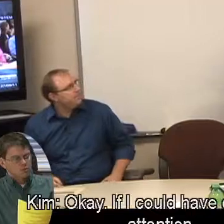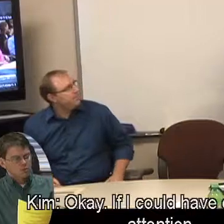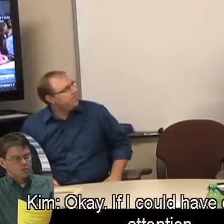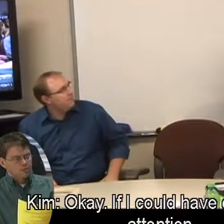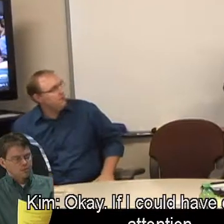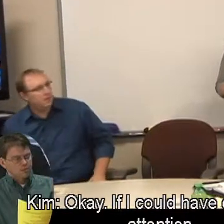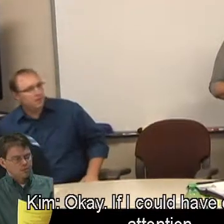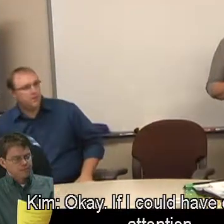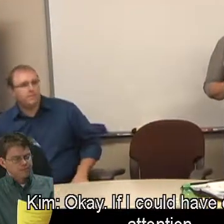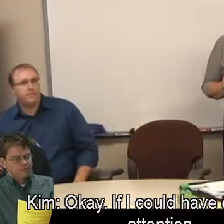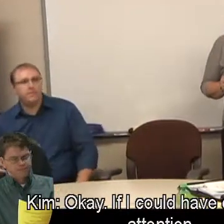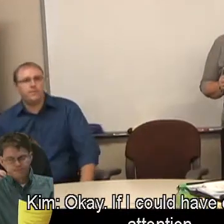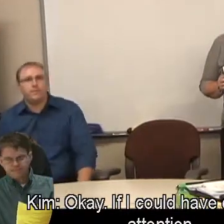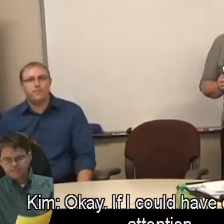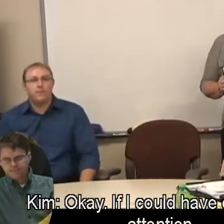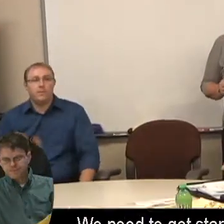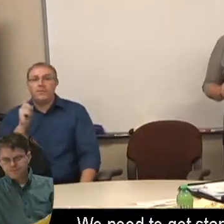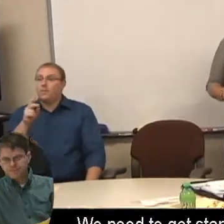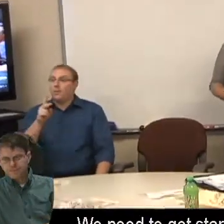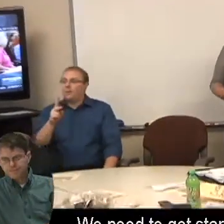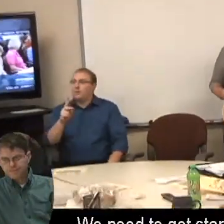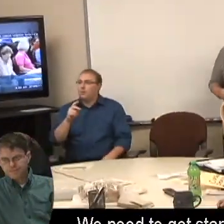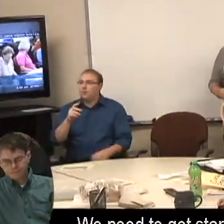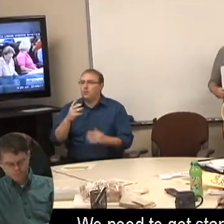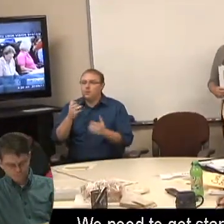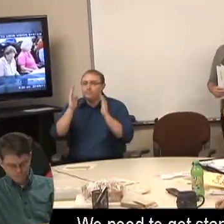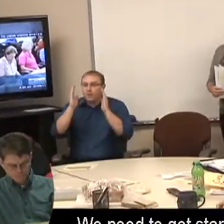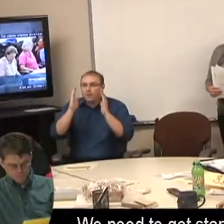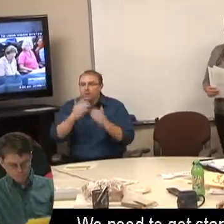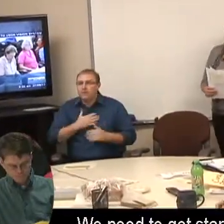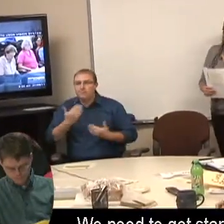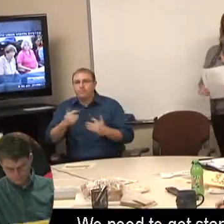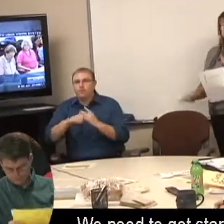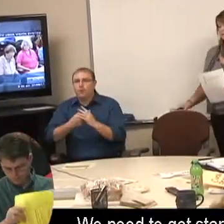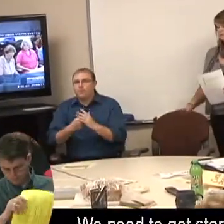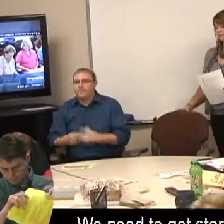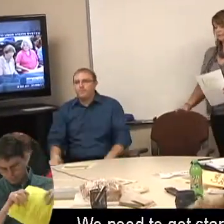Kim: Okay. If I could have everyone's attention. We need to get started.